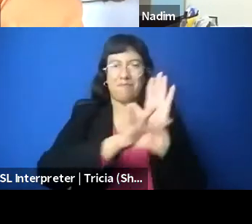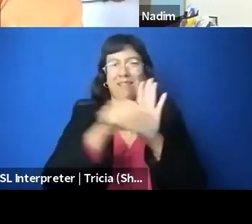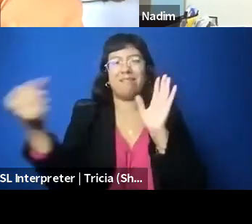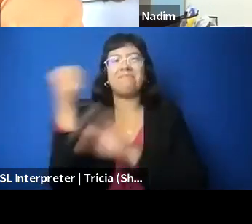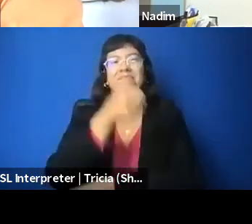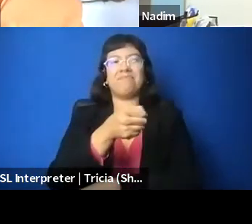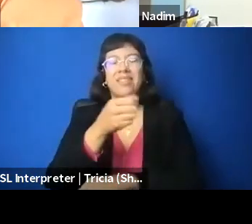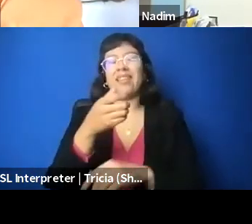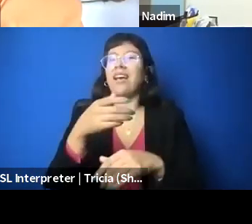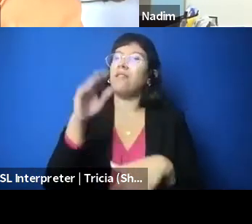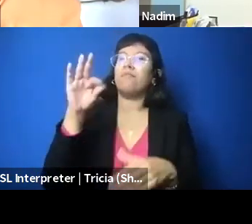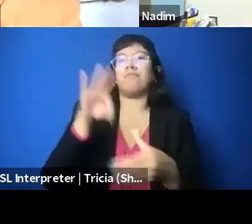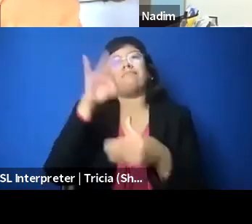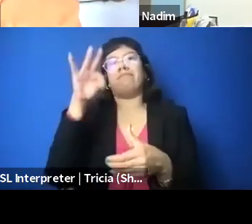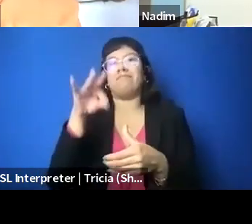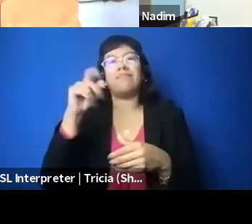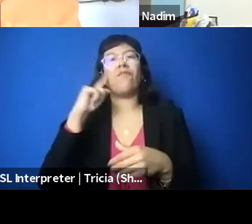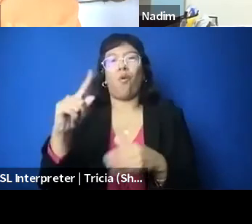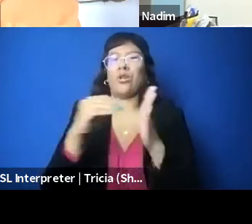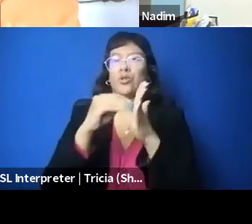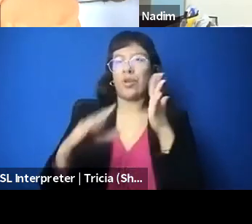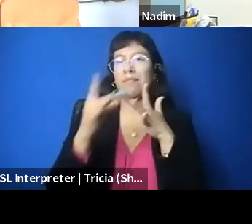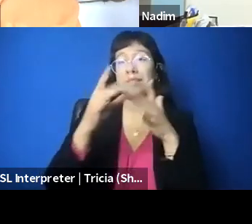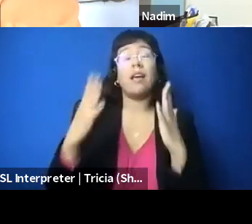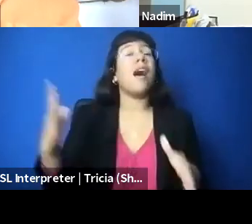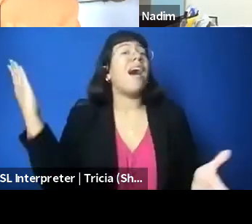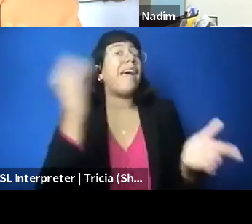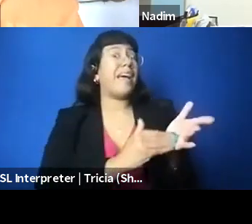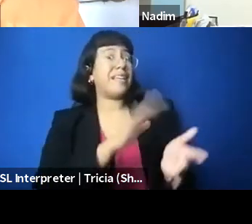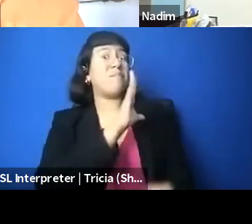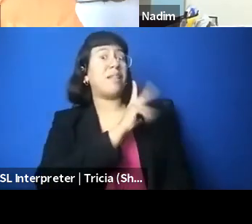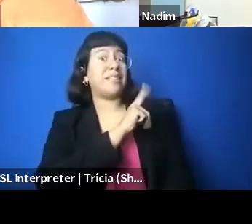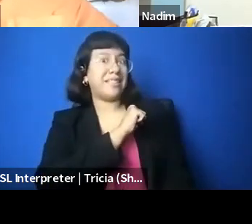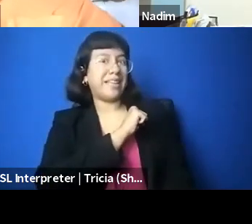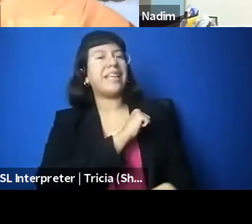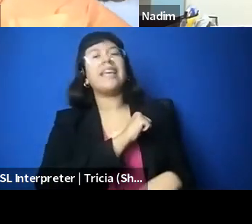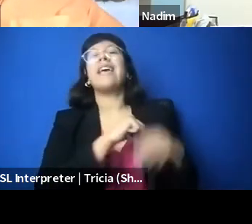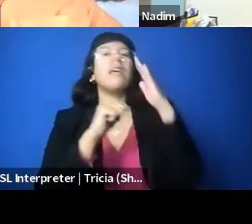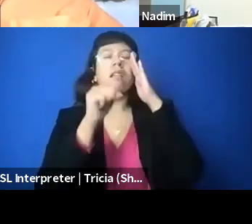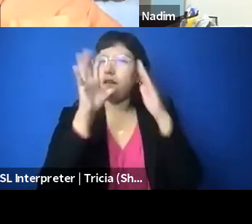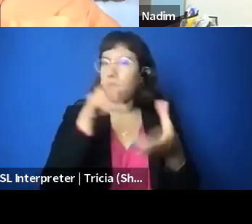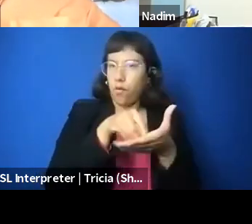including mostly off-campus groups, dug through his social media profile and found statements